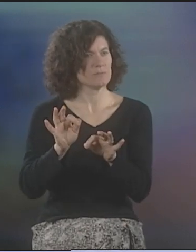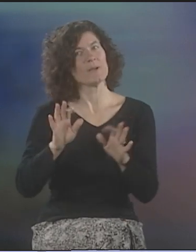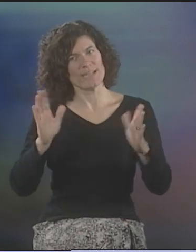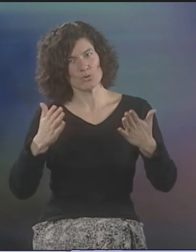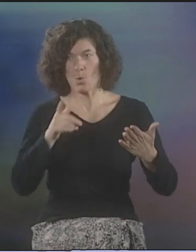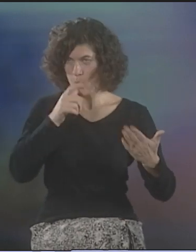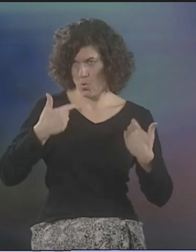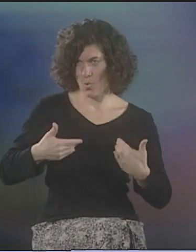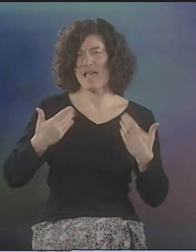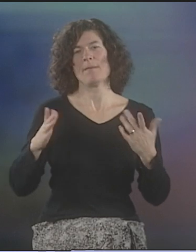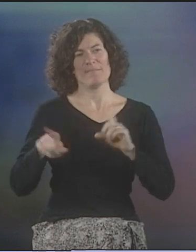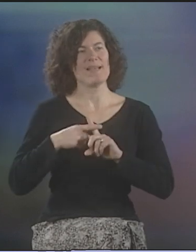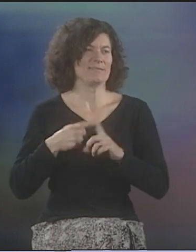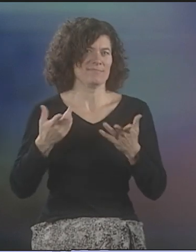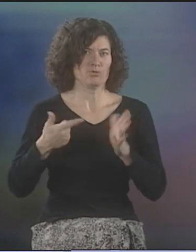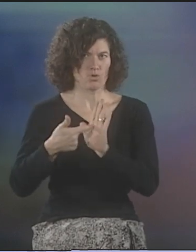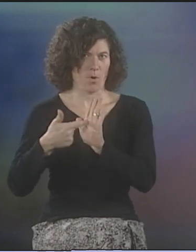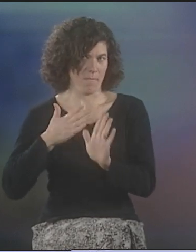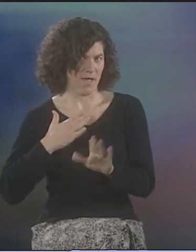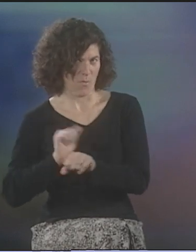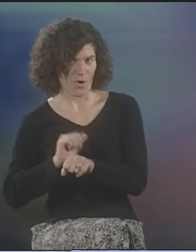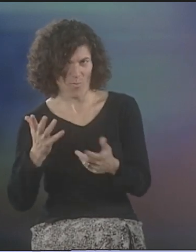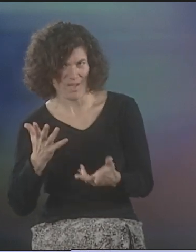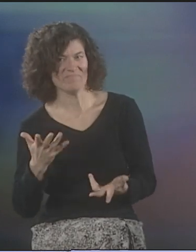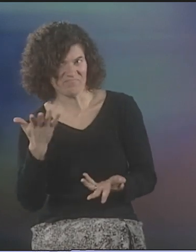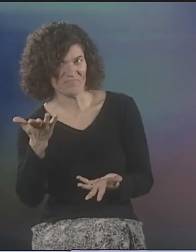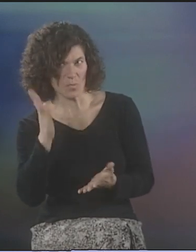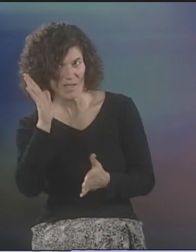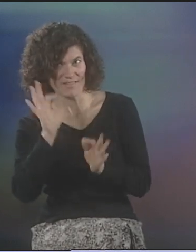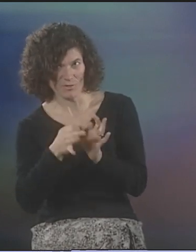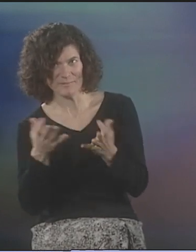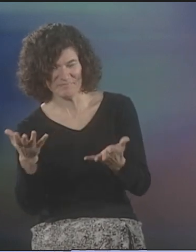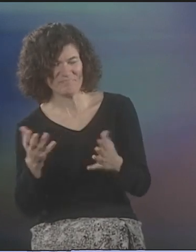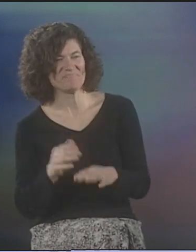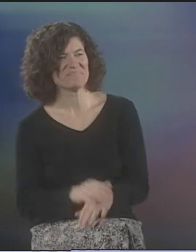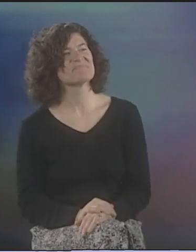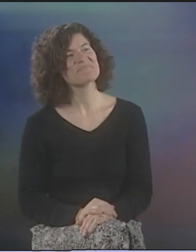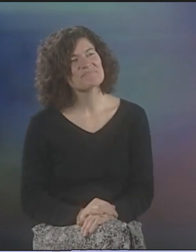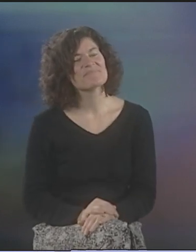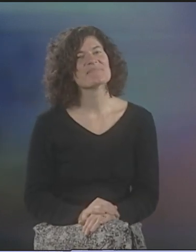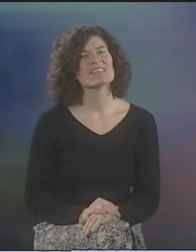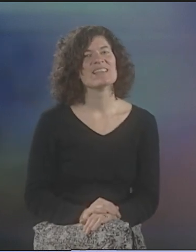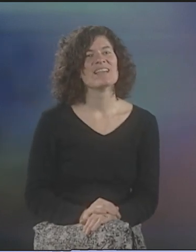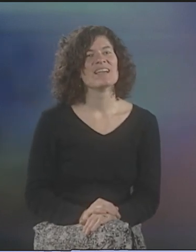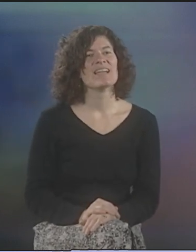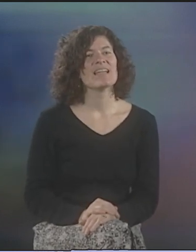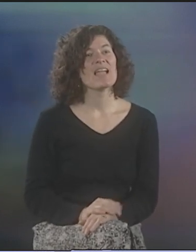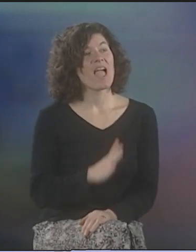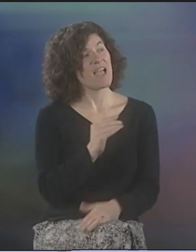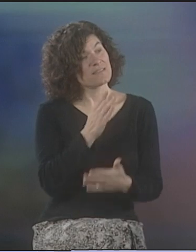FOR US TO LOOK AT, TOO, SO THAT THEY COULD INTRODUCE THEMSELVES TO THE INTERPRETERS IN THE SAME WAY.